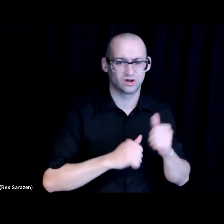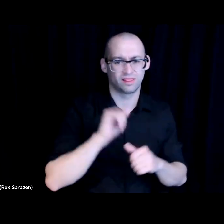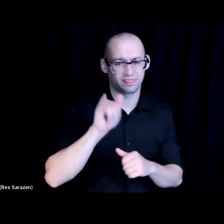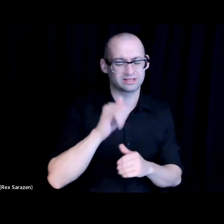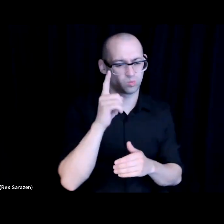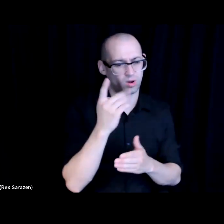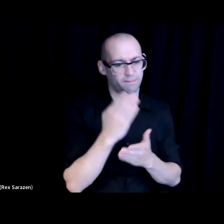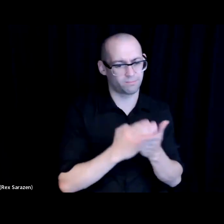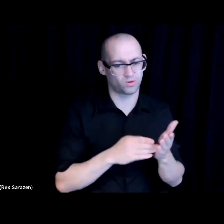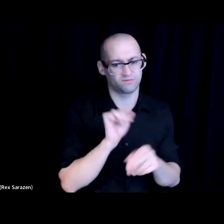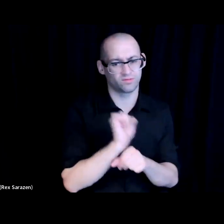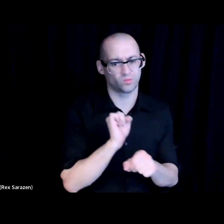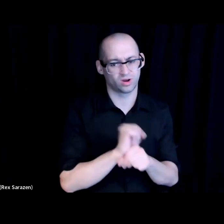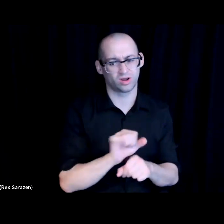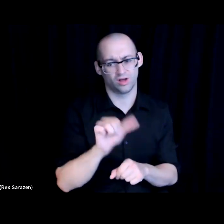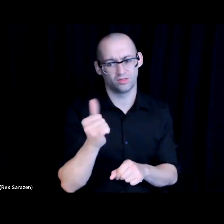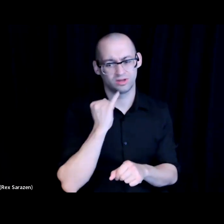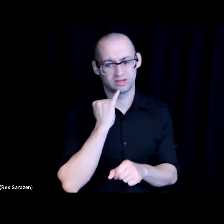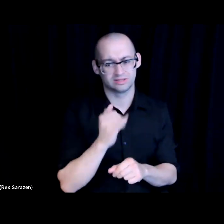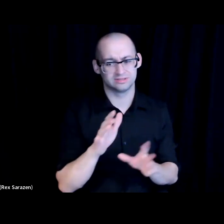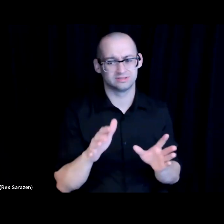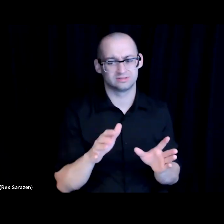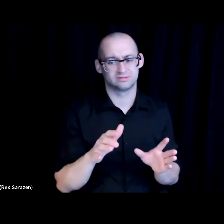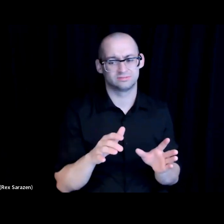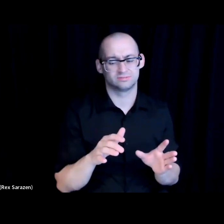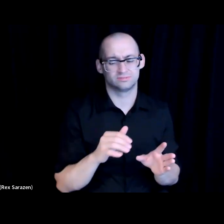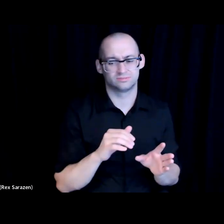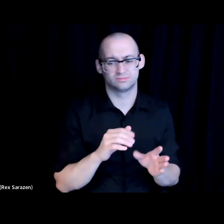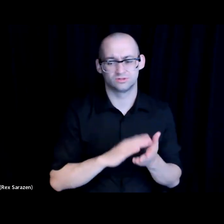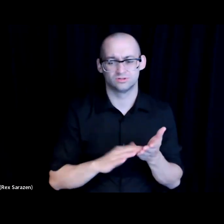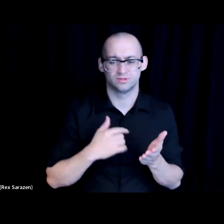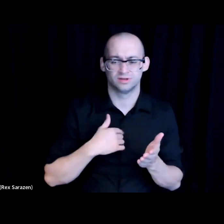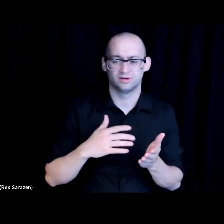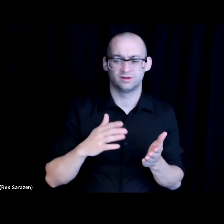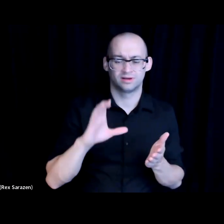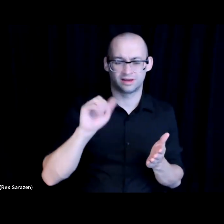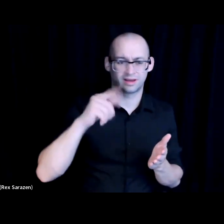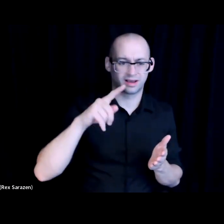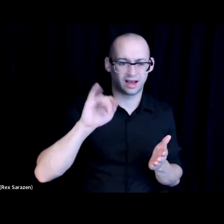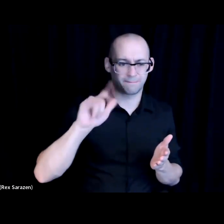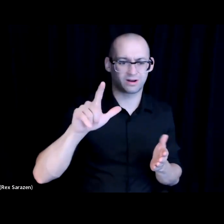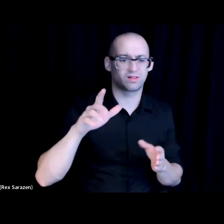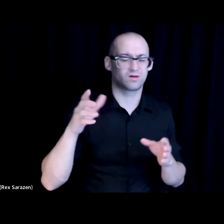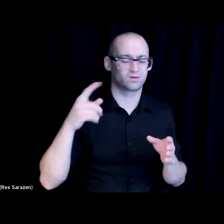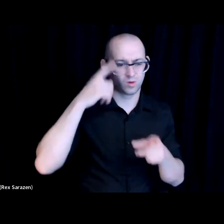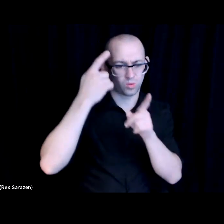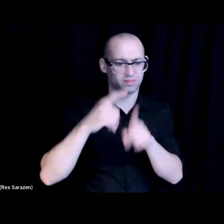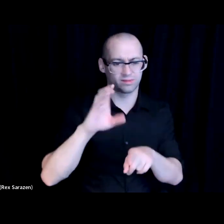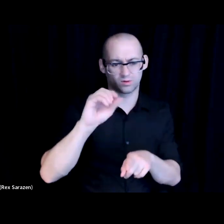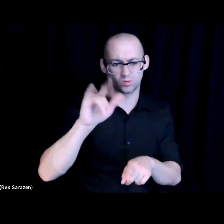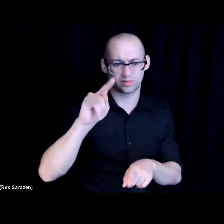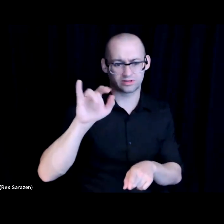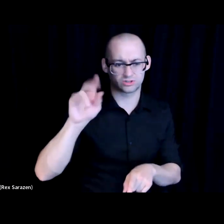Another is the capital region coalition for digital inclusion which started out of a report